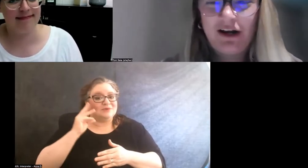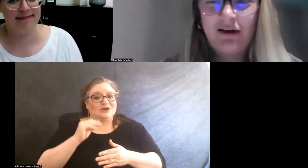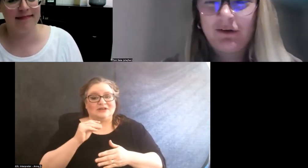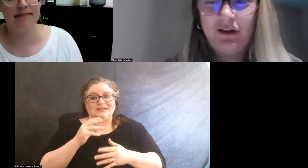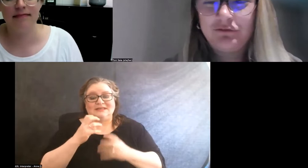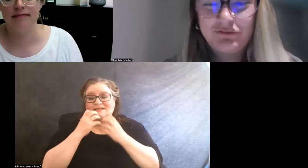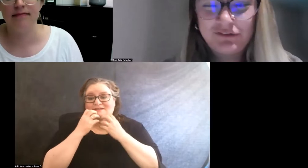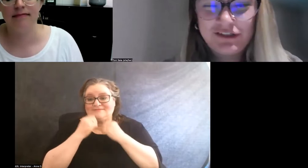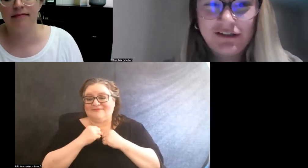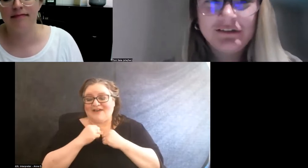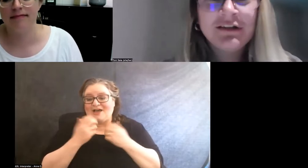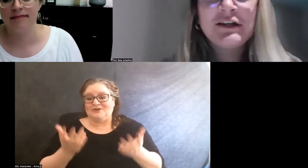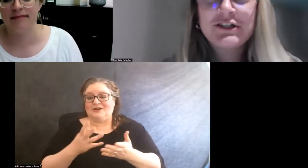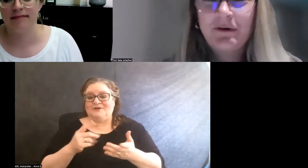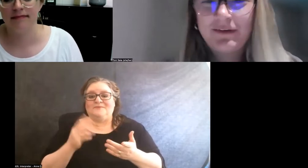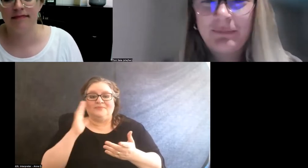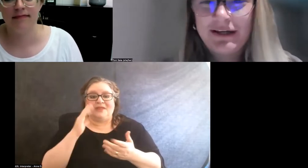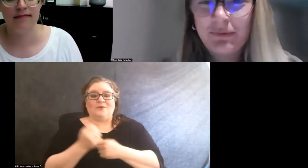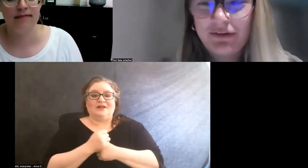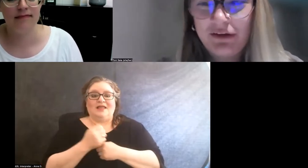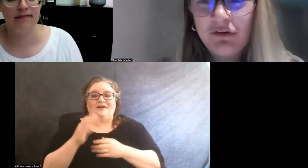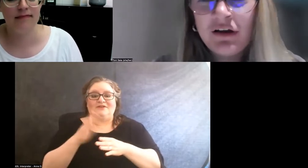and I would love to share the space with you.